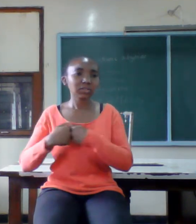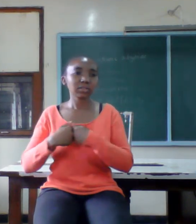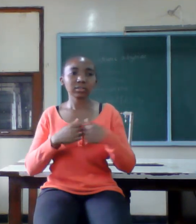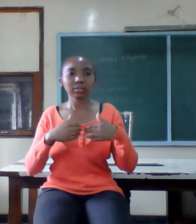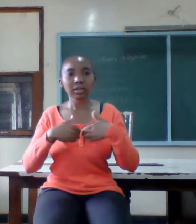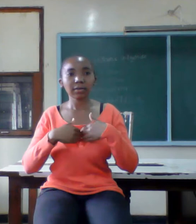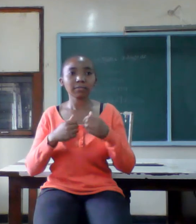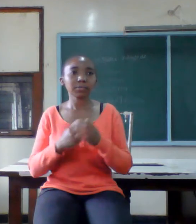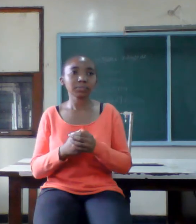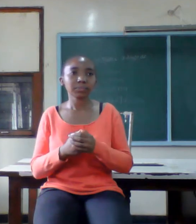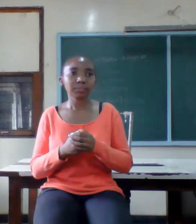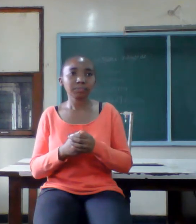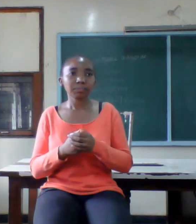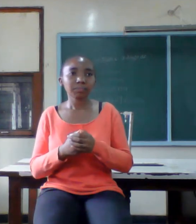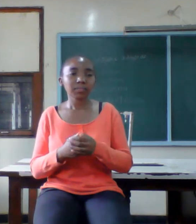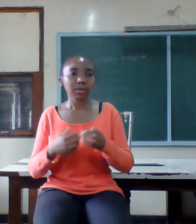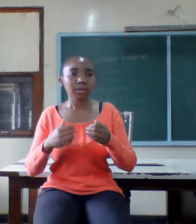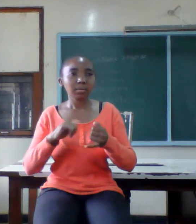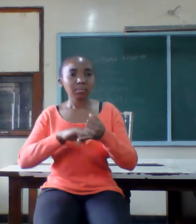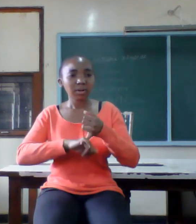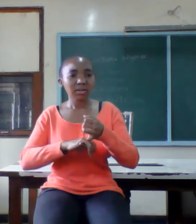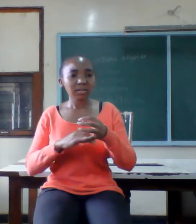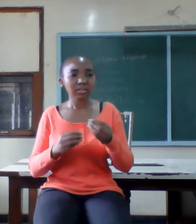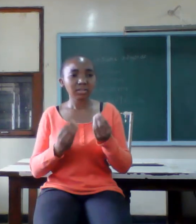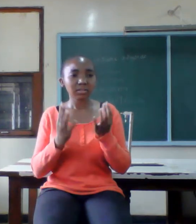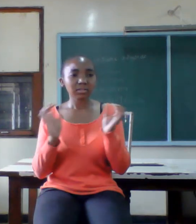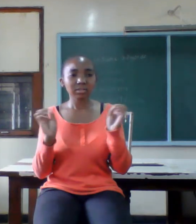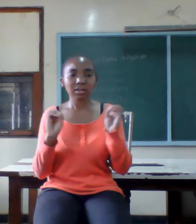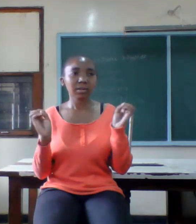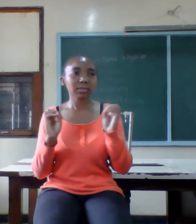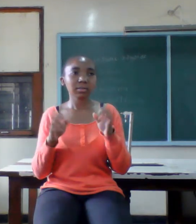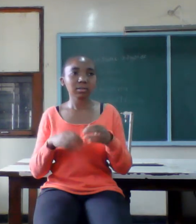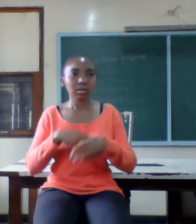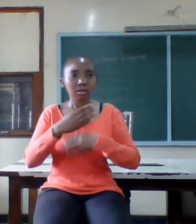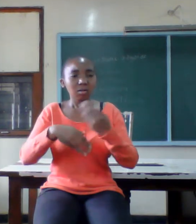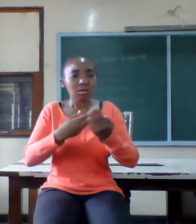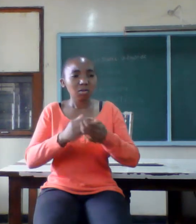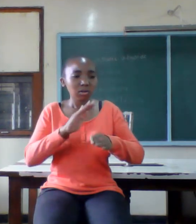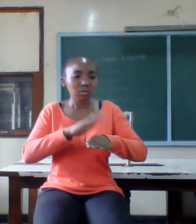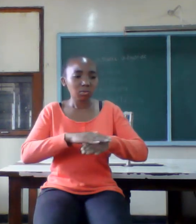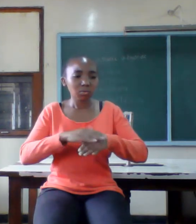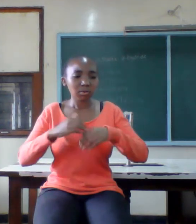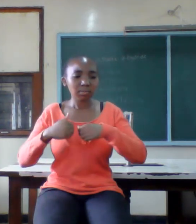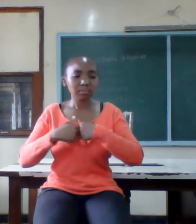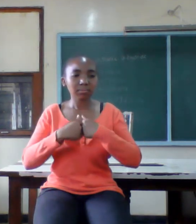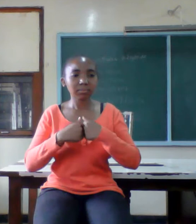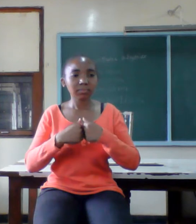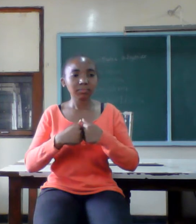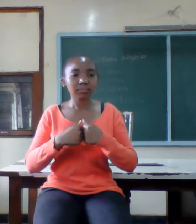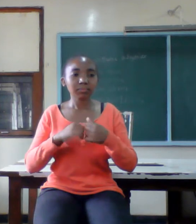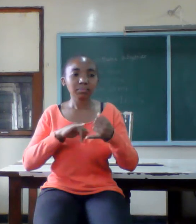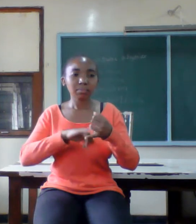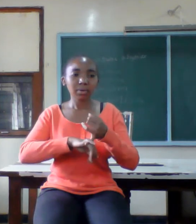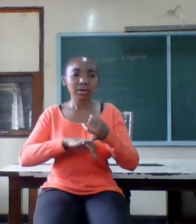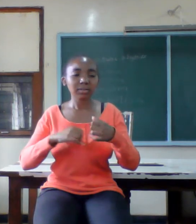marriage is not a bed of roses every good marriage has gone through its own test of blazing fire